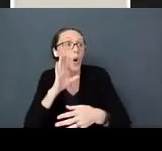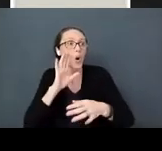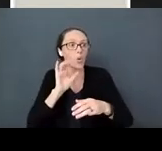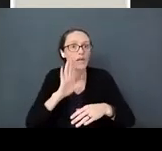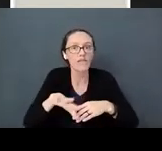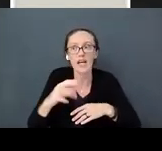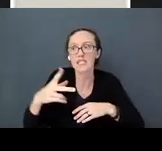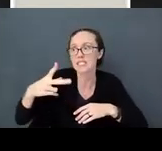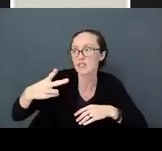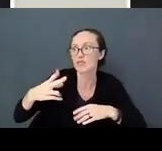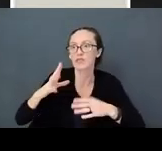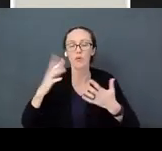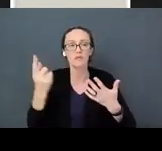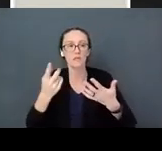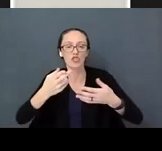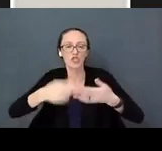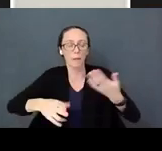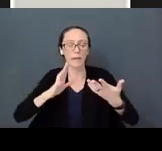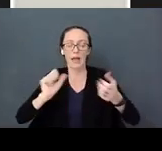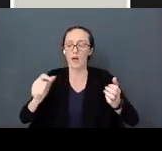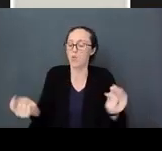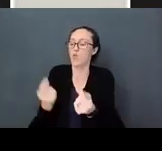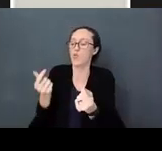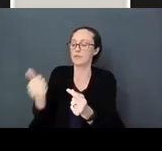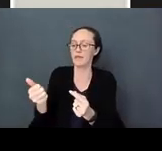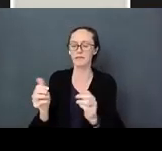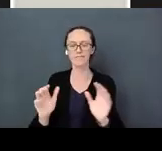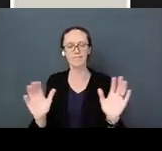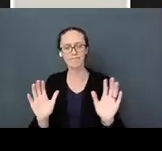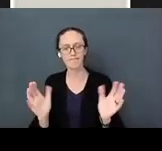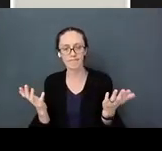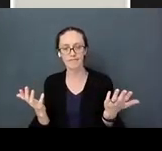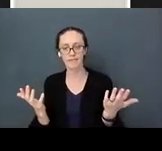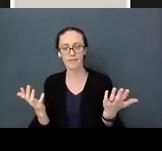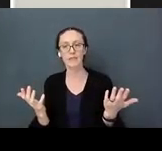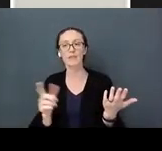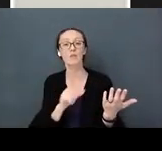something sharp they could be cut with or whatever. The only way to know that is to get